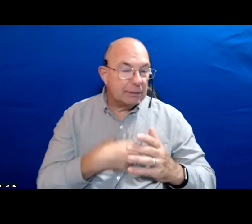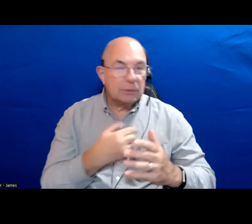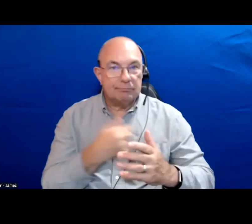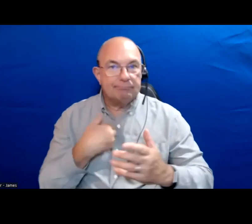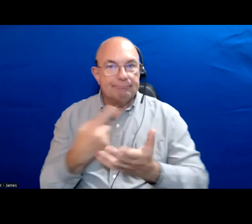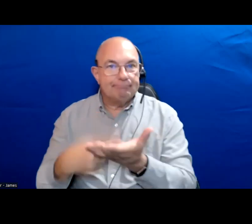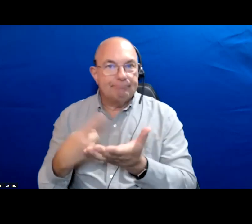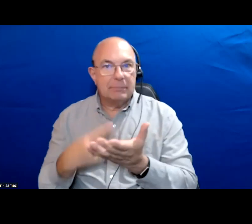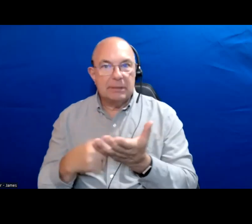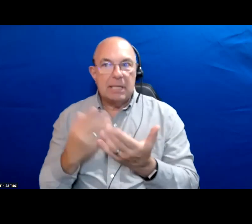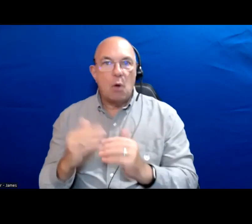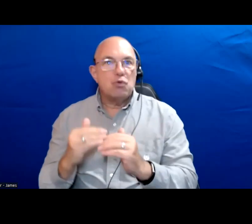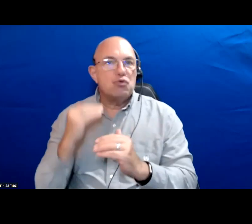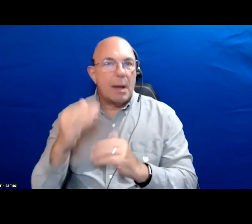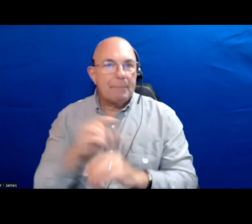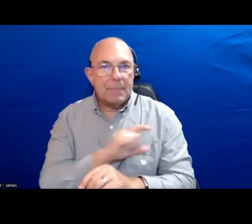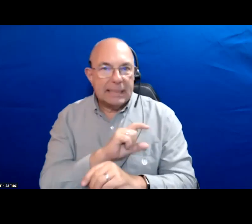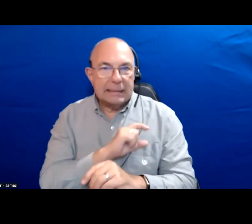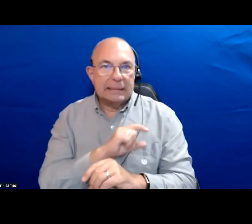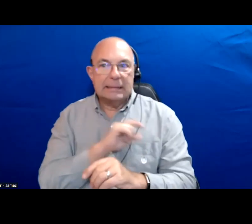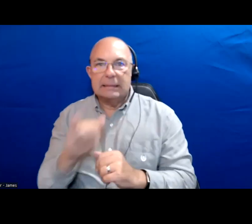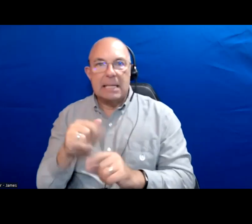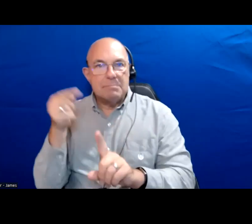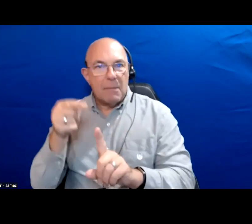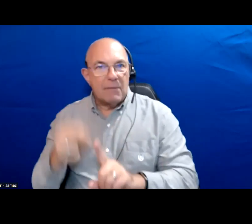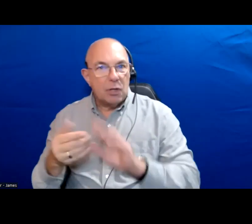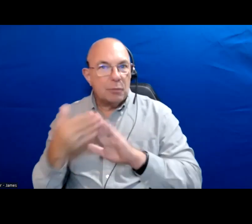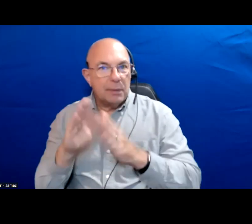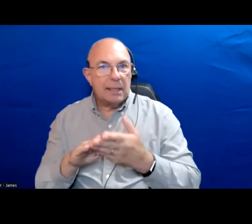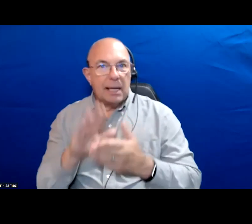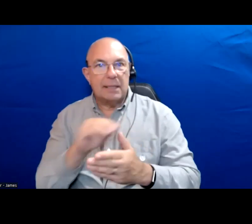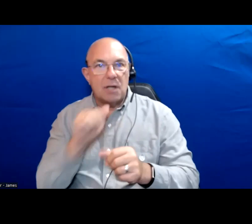Over policing and policing of specific communities and disproportionate funding provided to policing